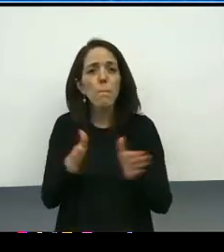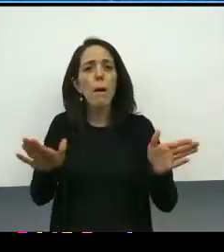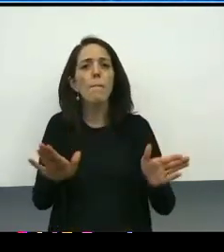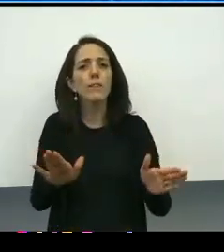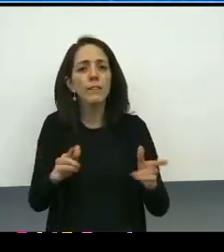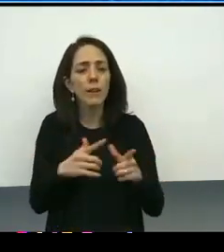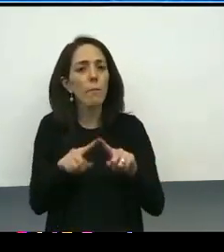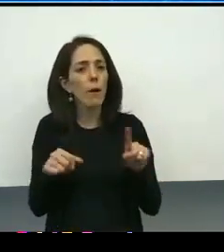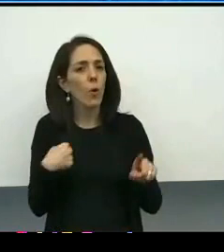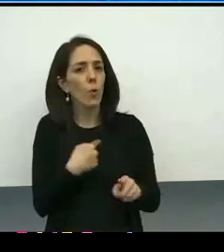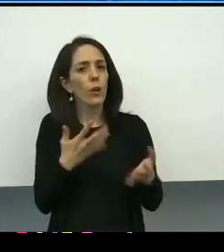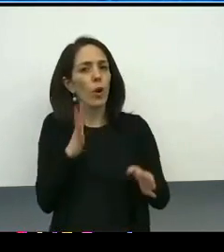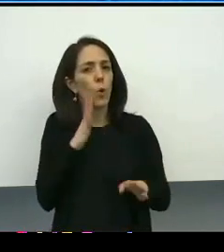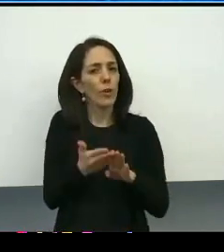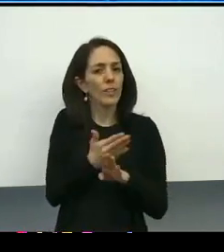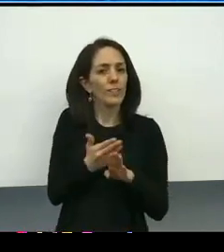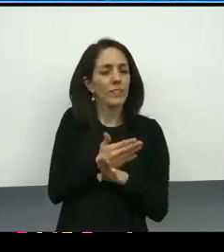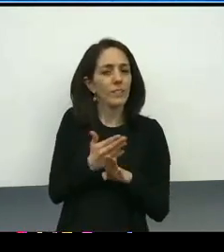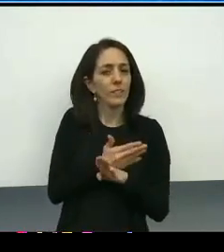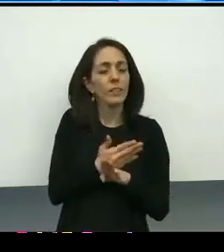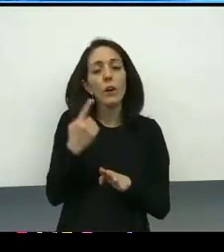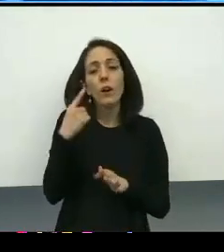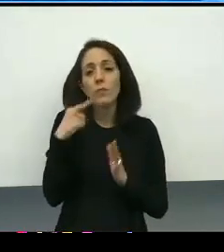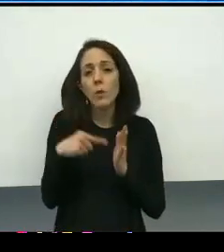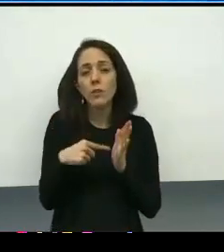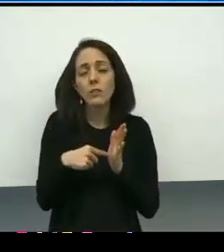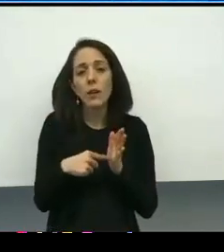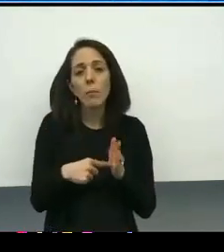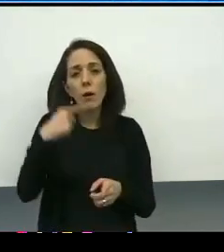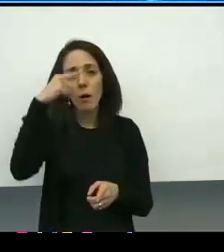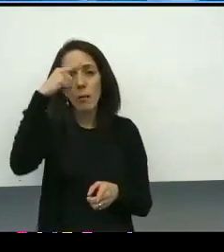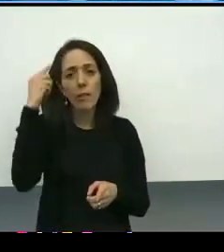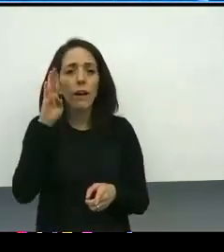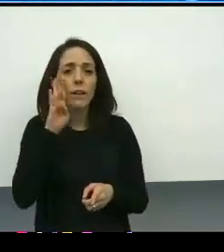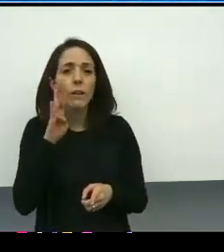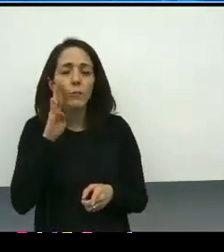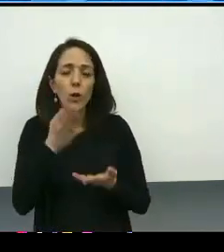the Black Employee Resource Group had 14 points that outlined a desire to see more diversity,